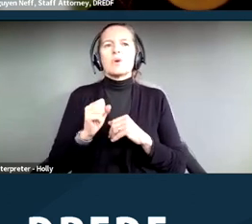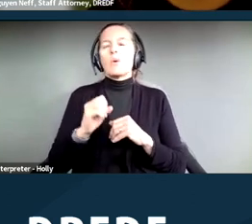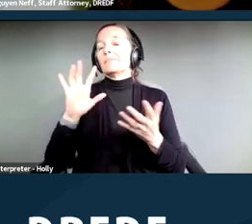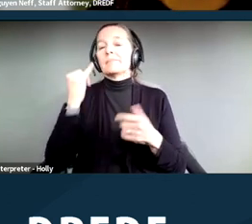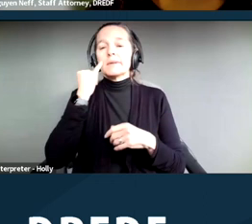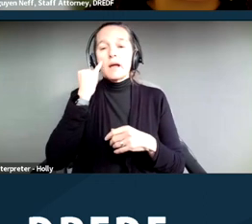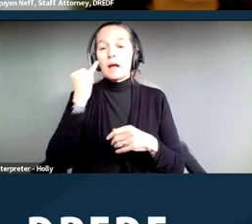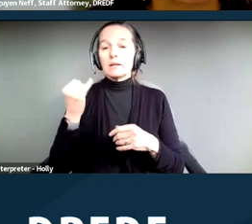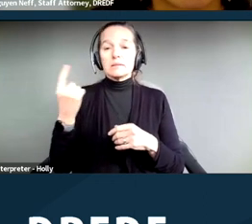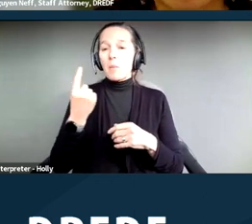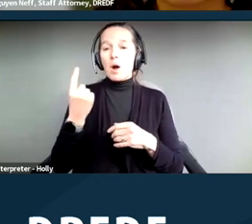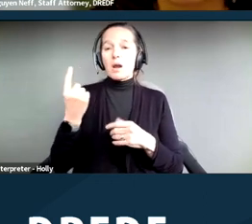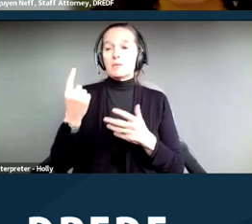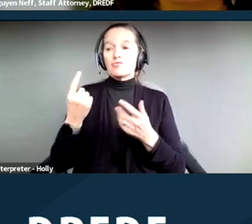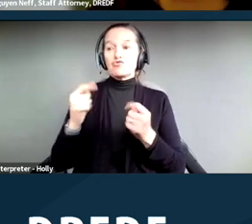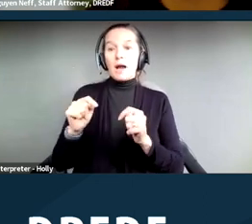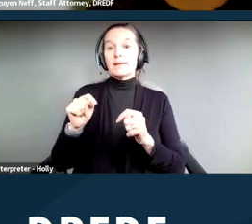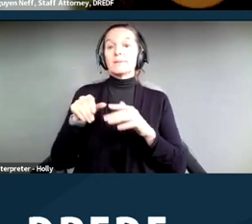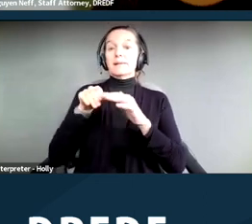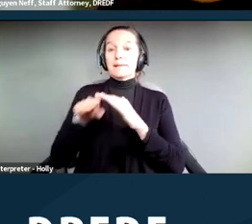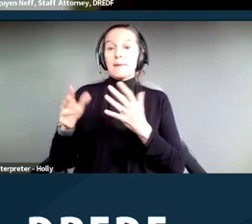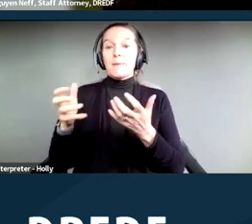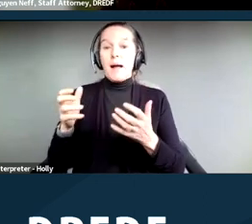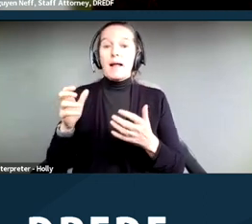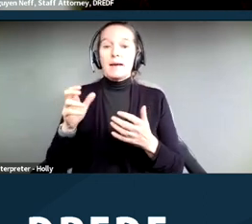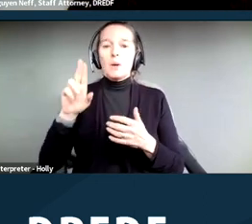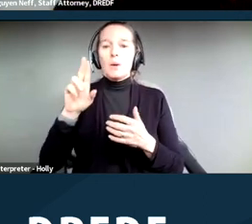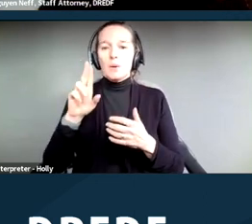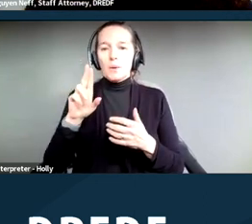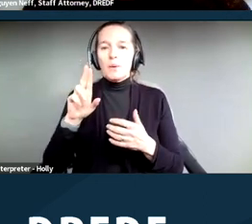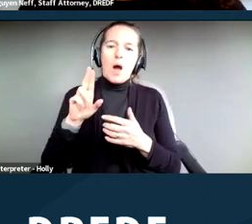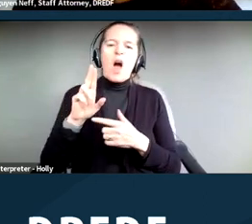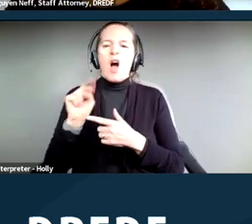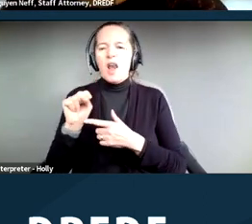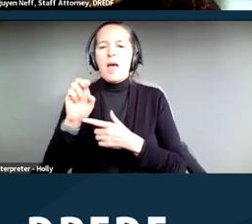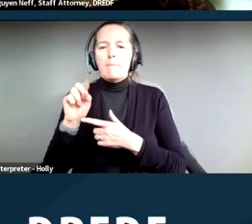to access, for example, like unemployment benefits but there is a different process for people with